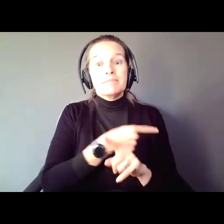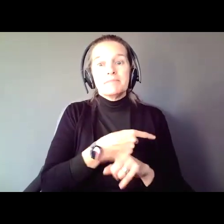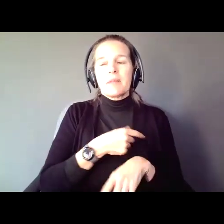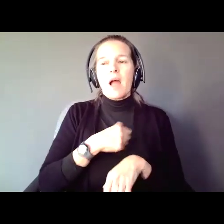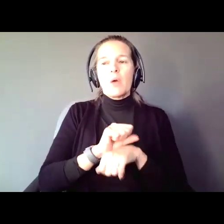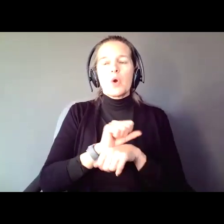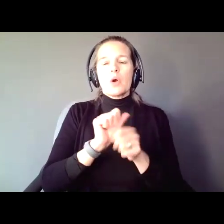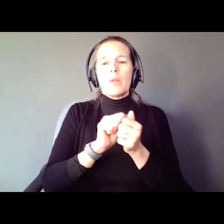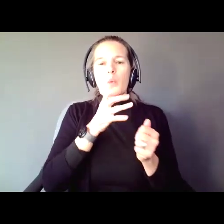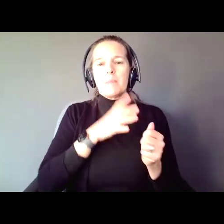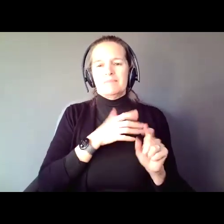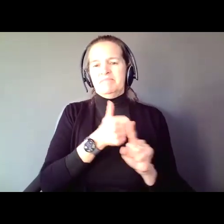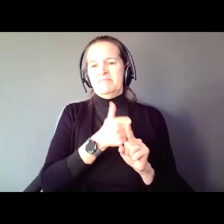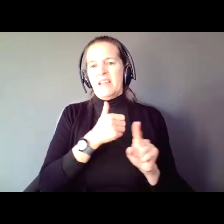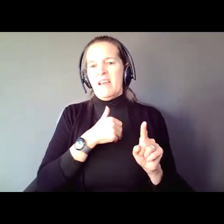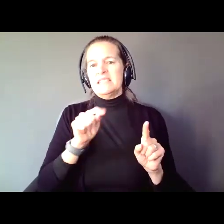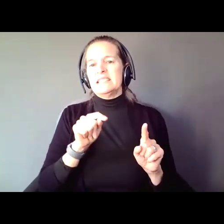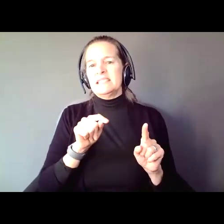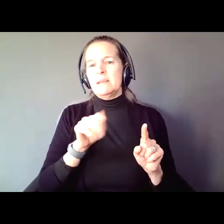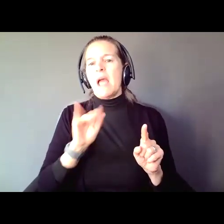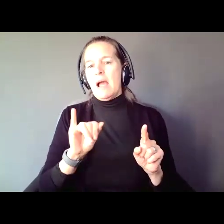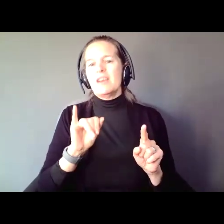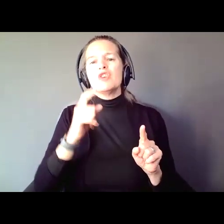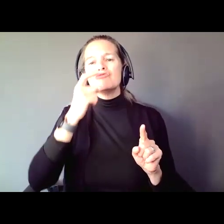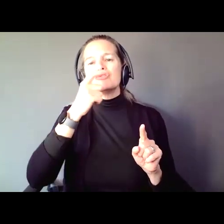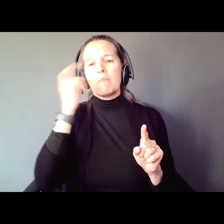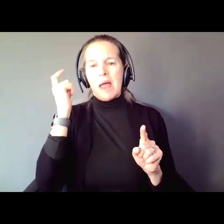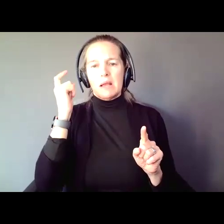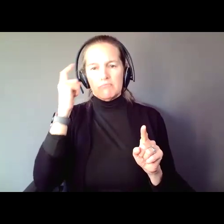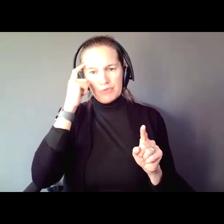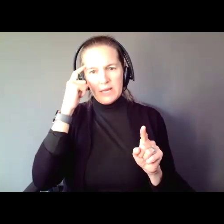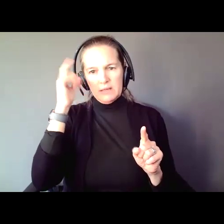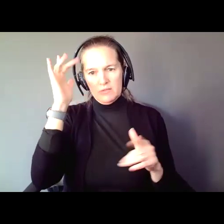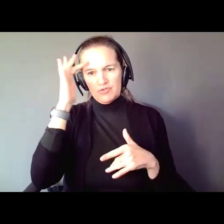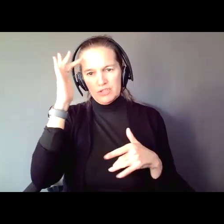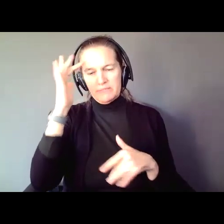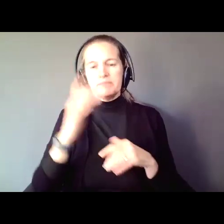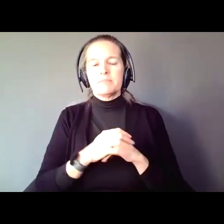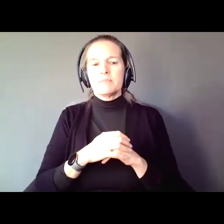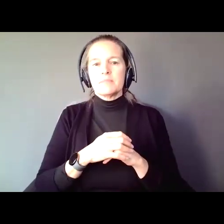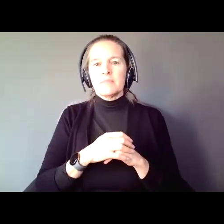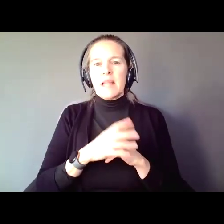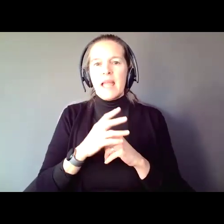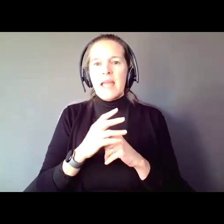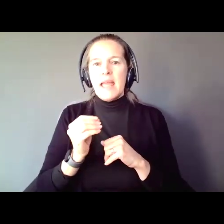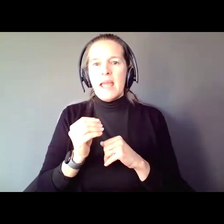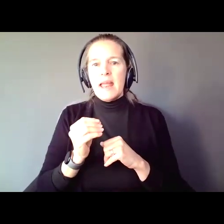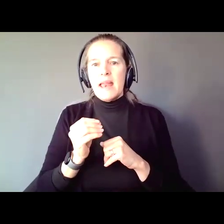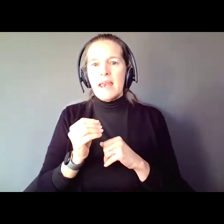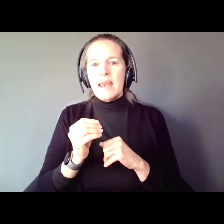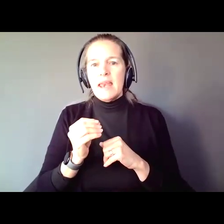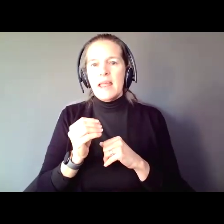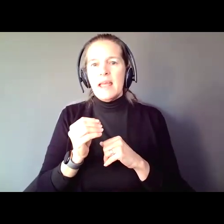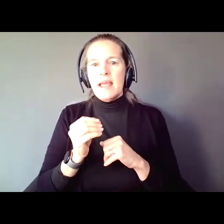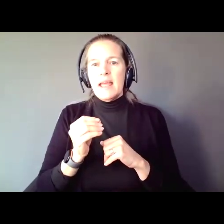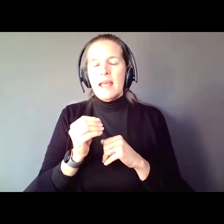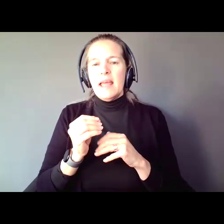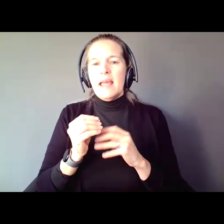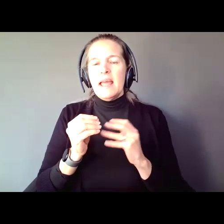Traumatic Brain Injury and diabetes. When she suffered her brain injury,